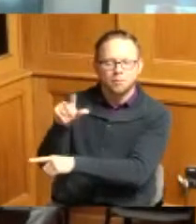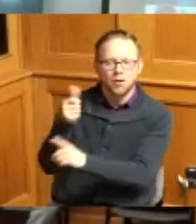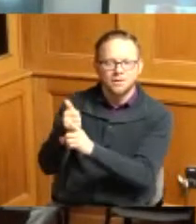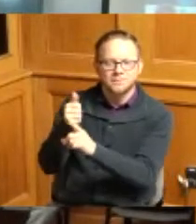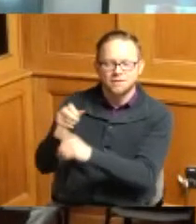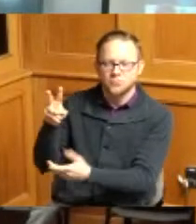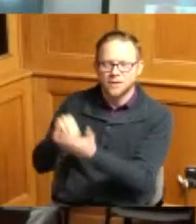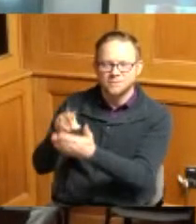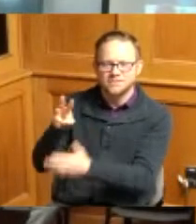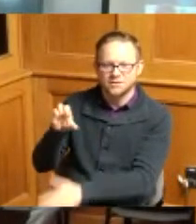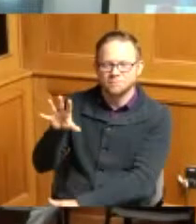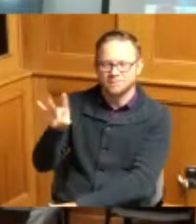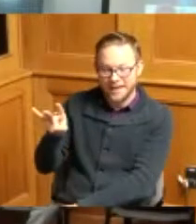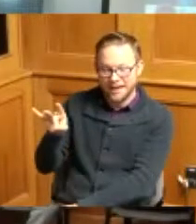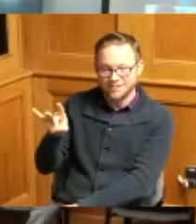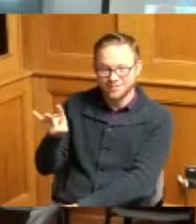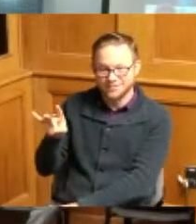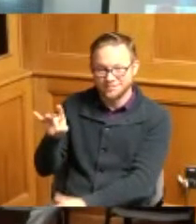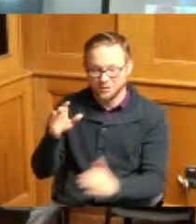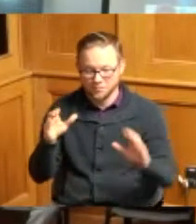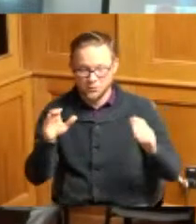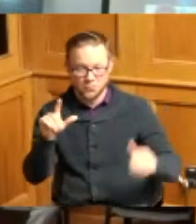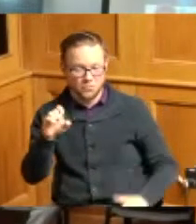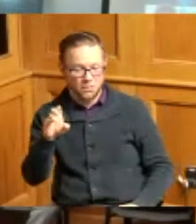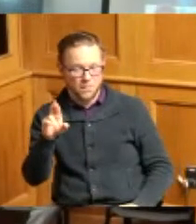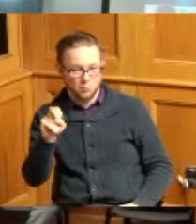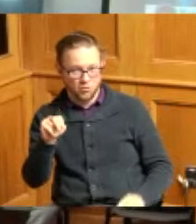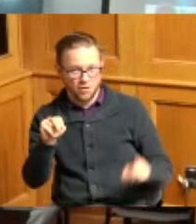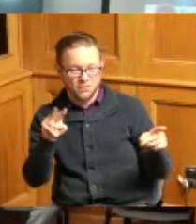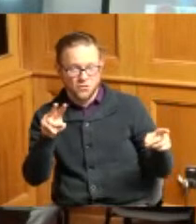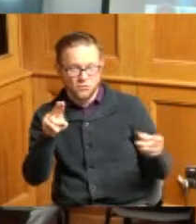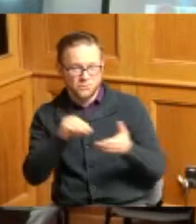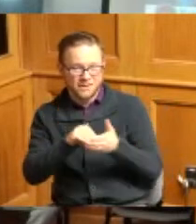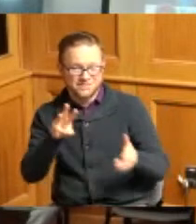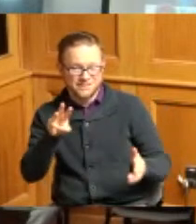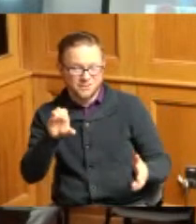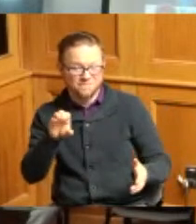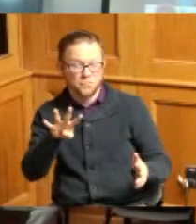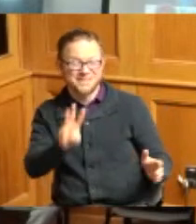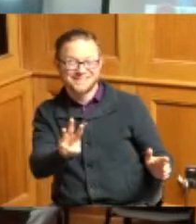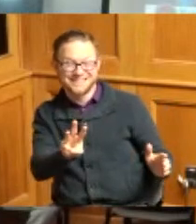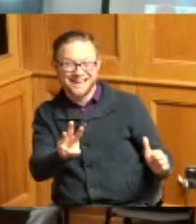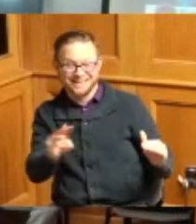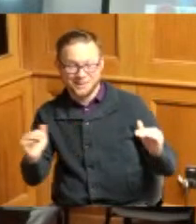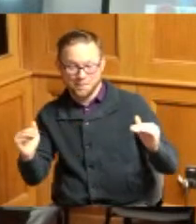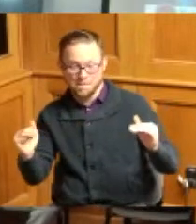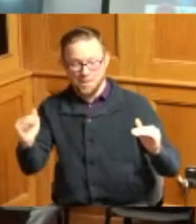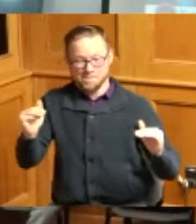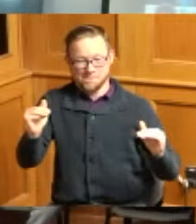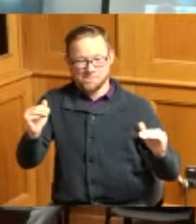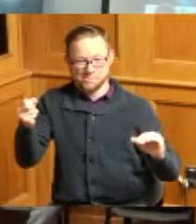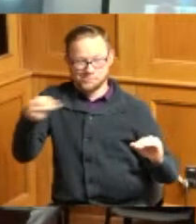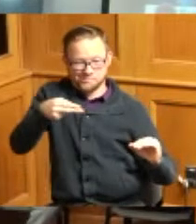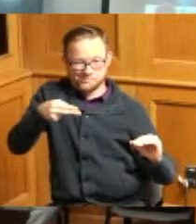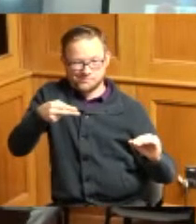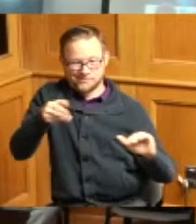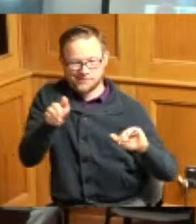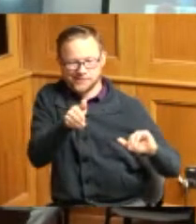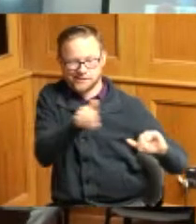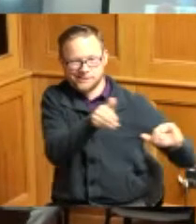and LeBron James had 2646 so he kind of moved him out of the way and he went into his place